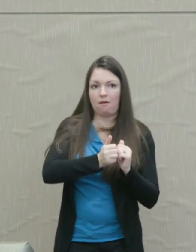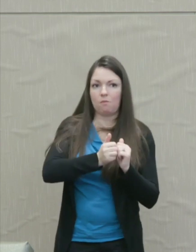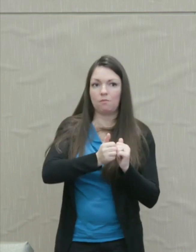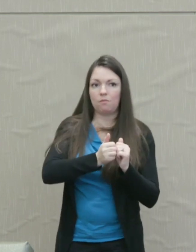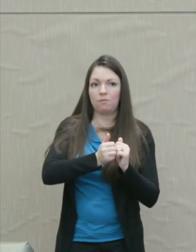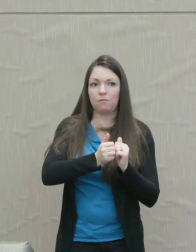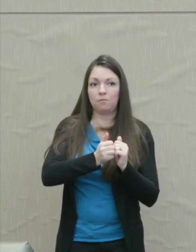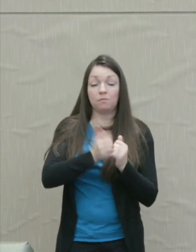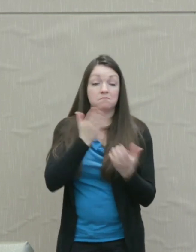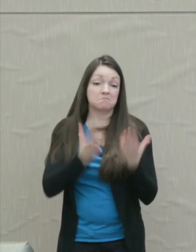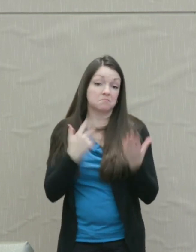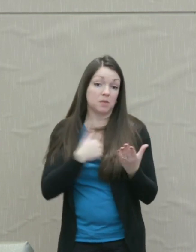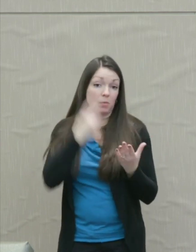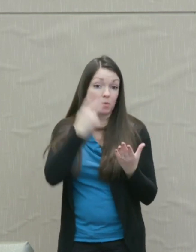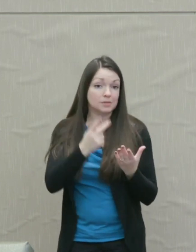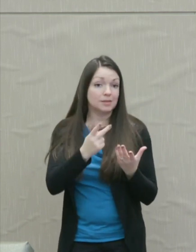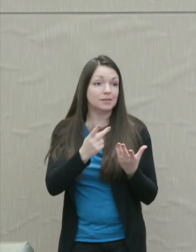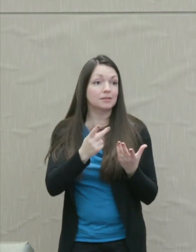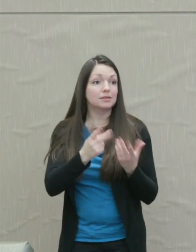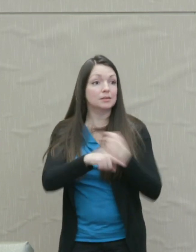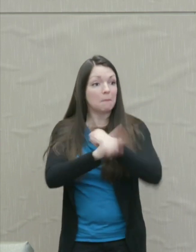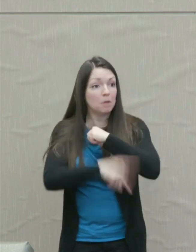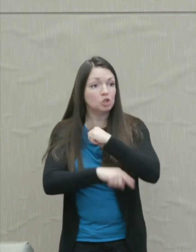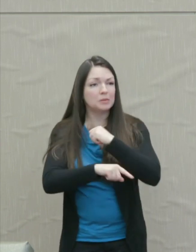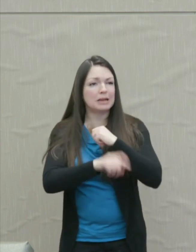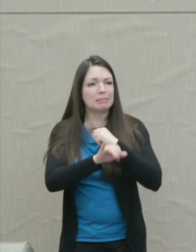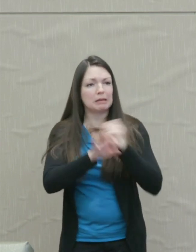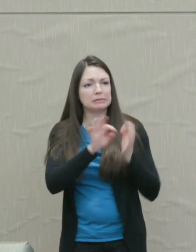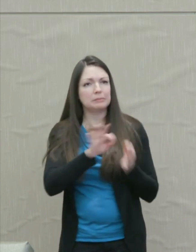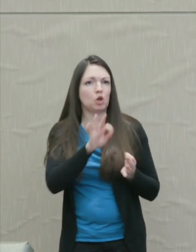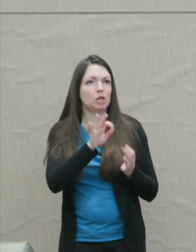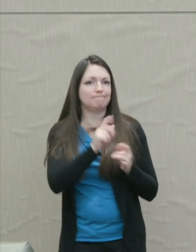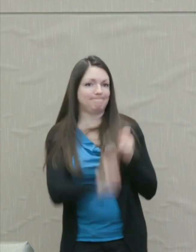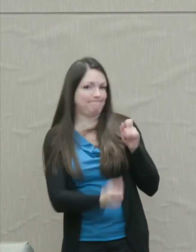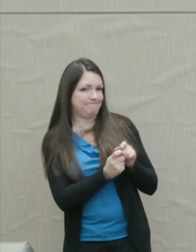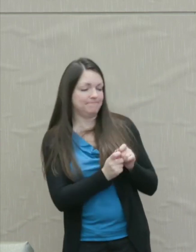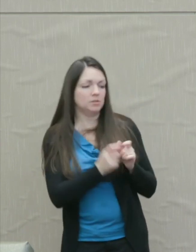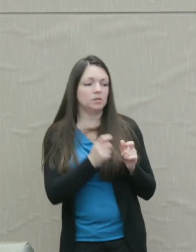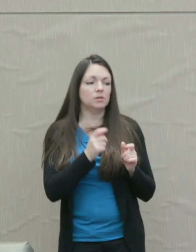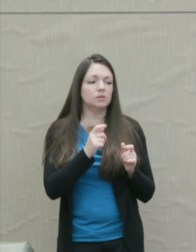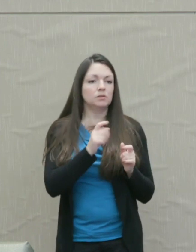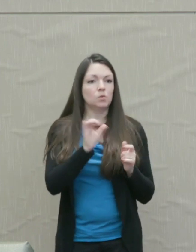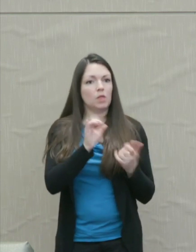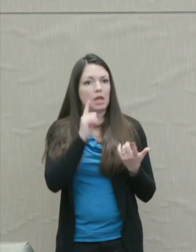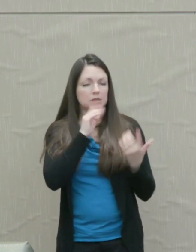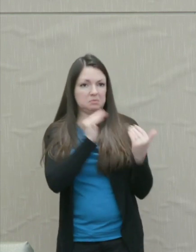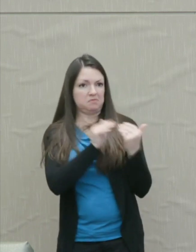We might see punishment in a retributive spirit as payback for what is already happened.